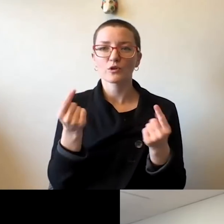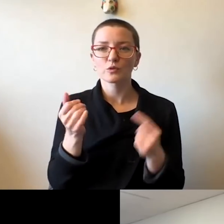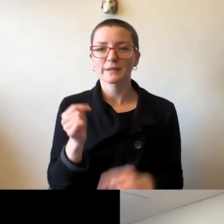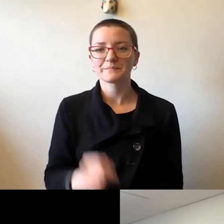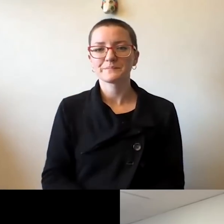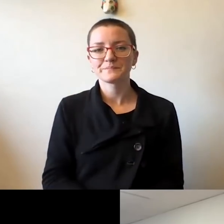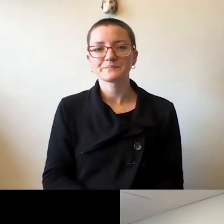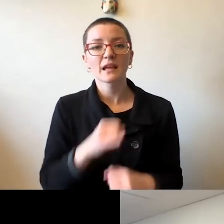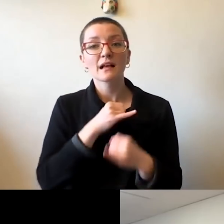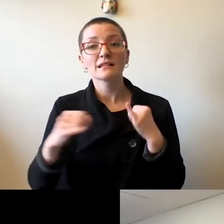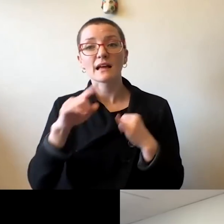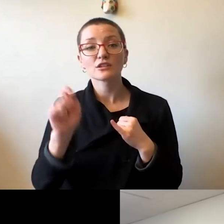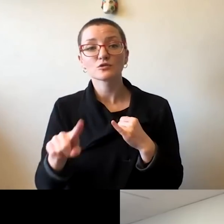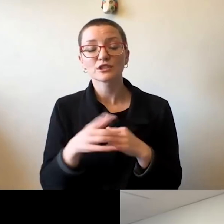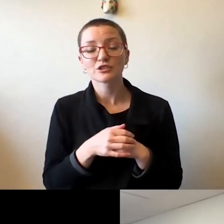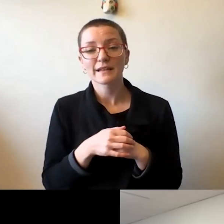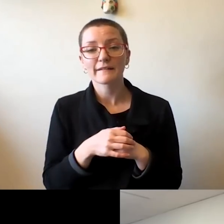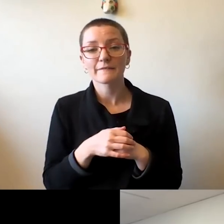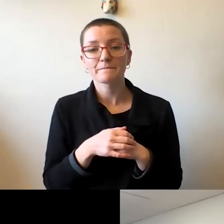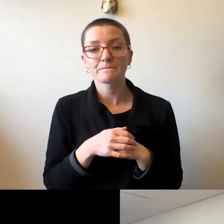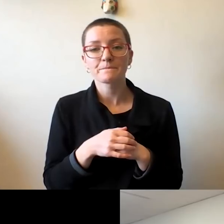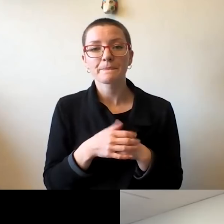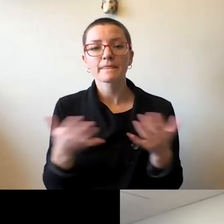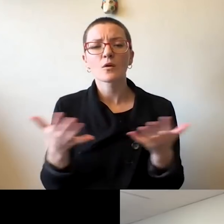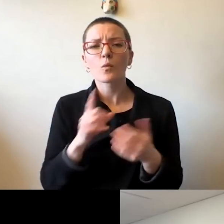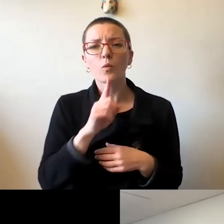And the last question, Chancellor. What is something you would like to say